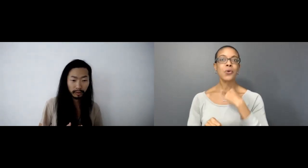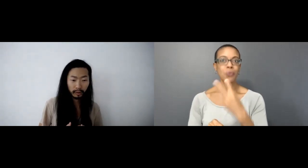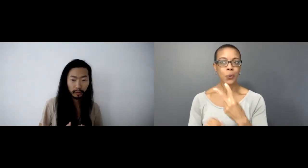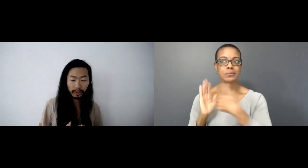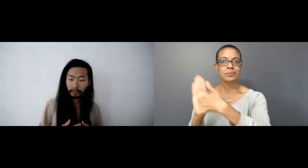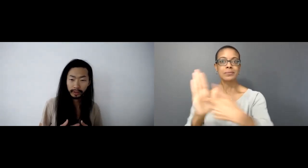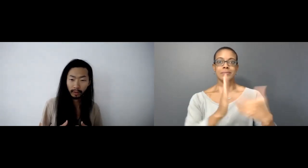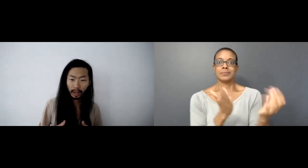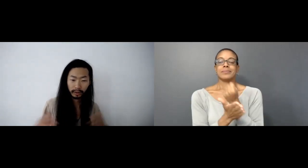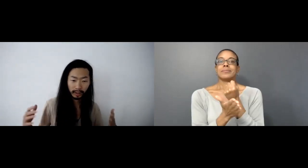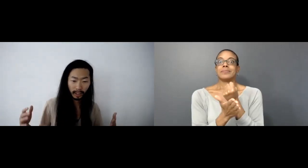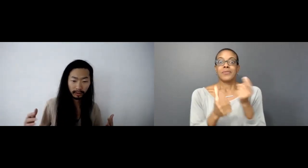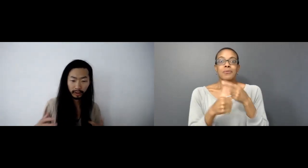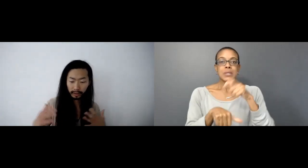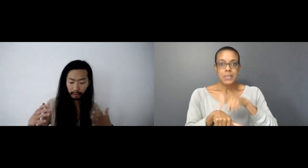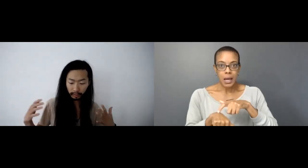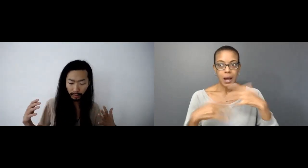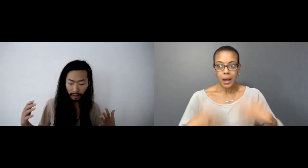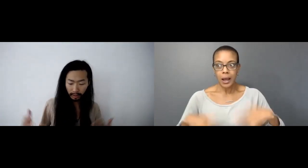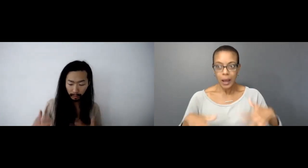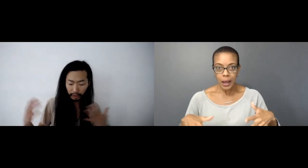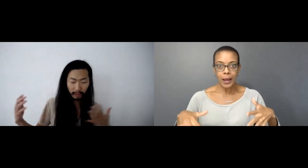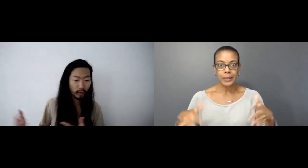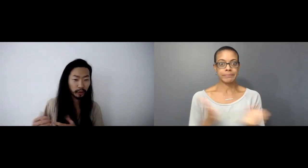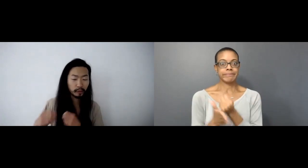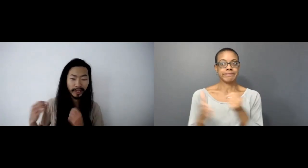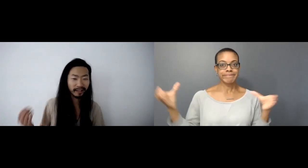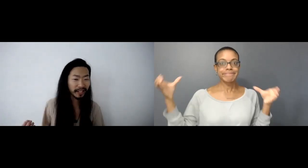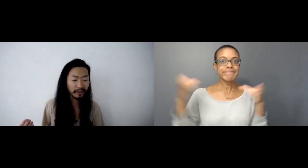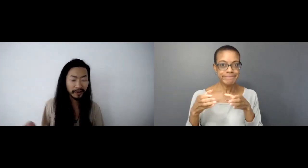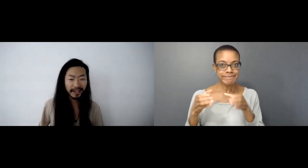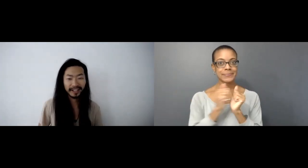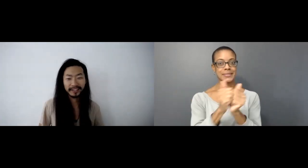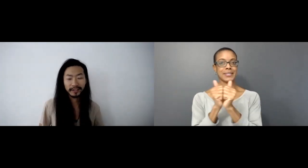So it's the first time we actually got a chance to commission everyone to make a video to